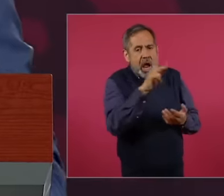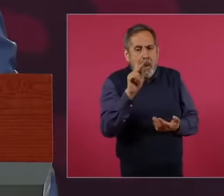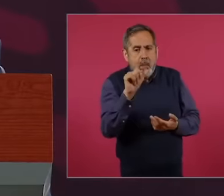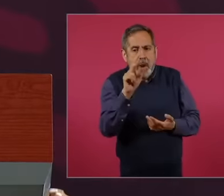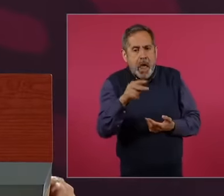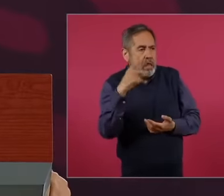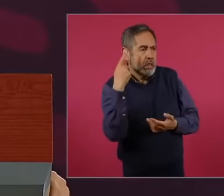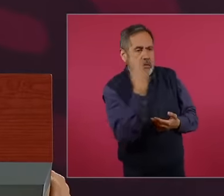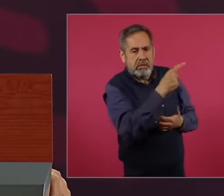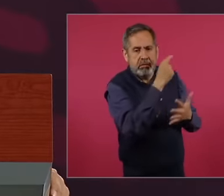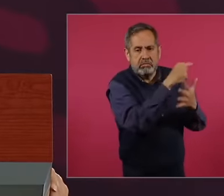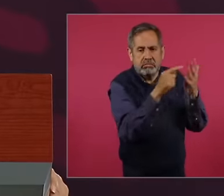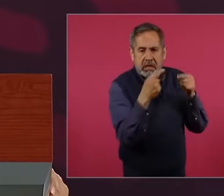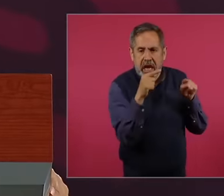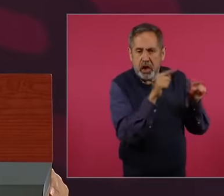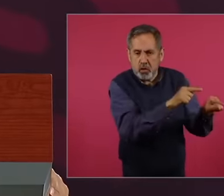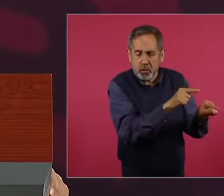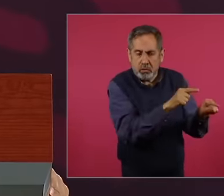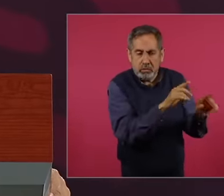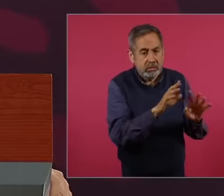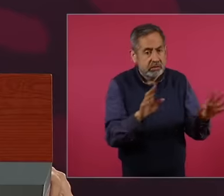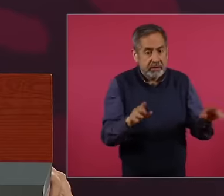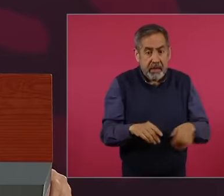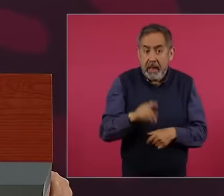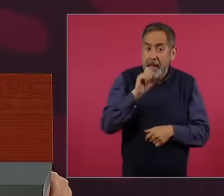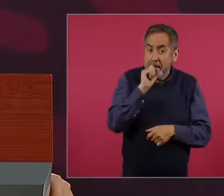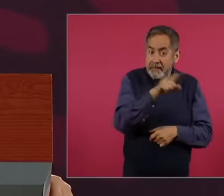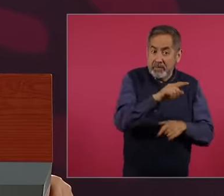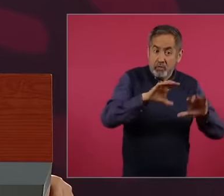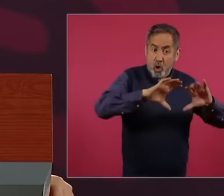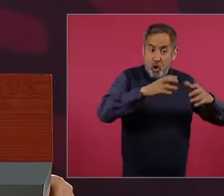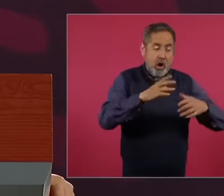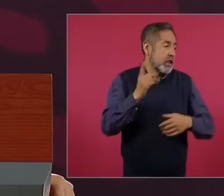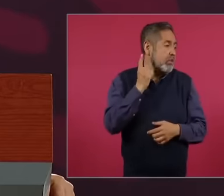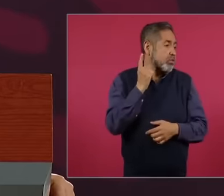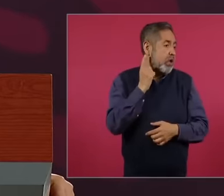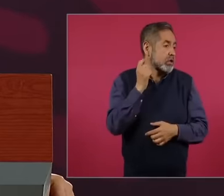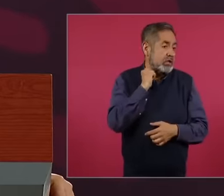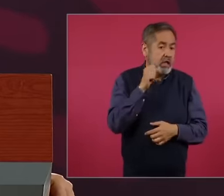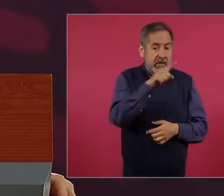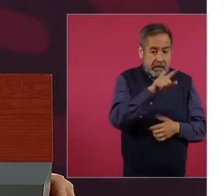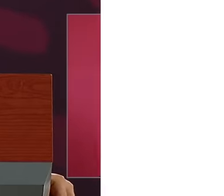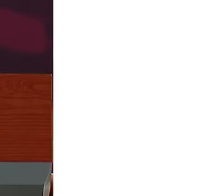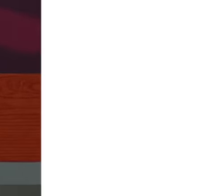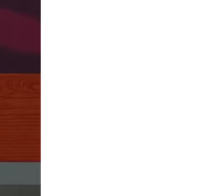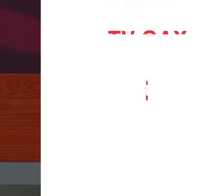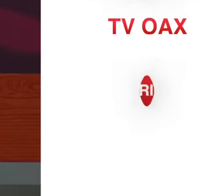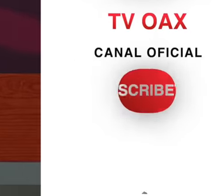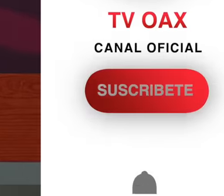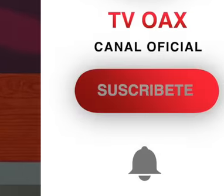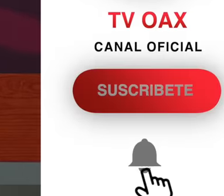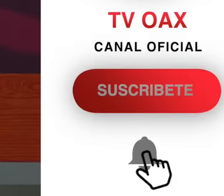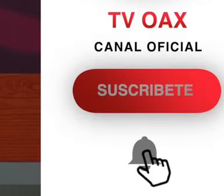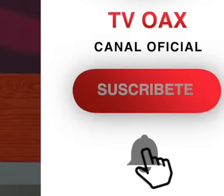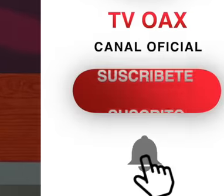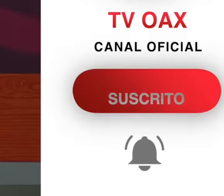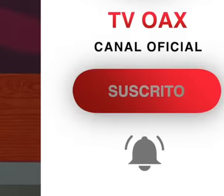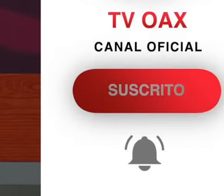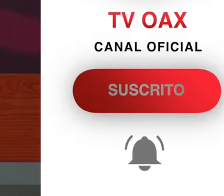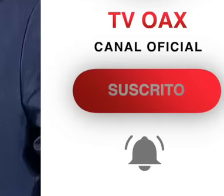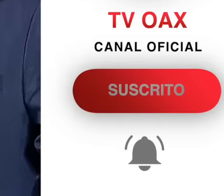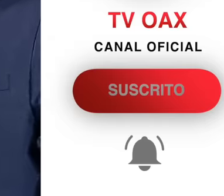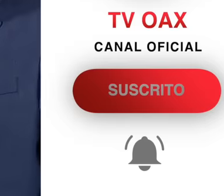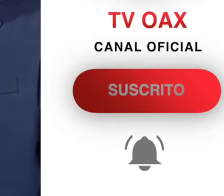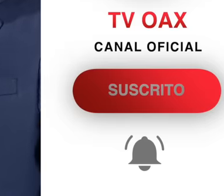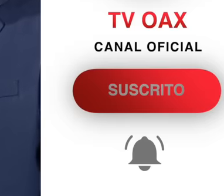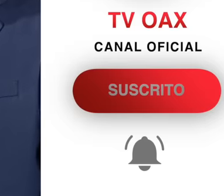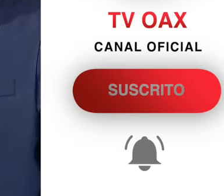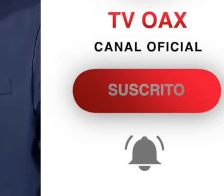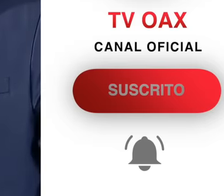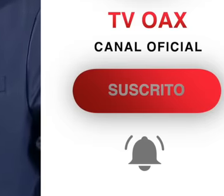this and in congress were the reforms that were approved to the Constitution to the